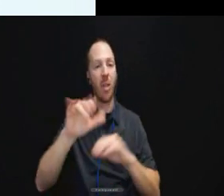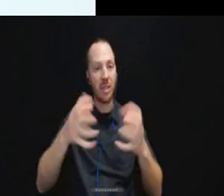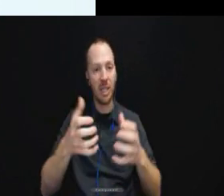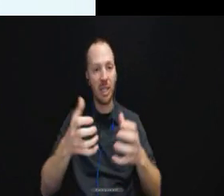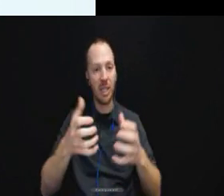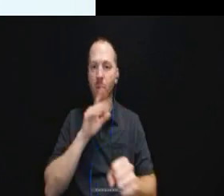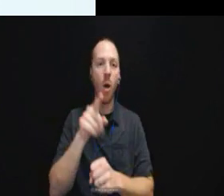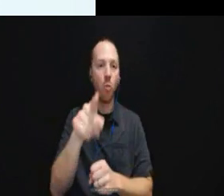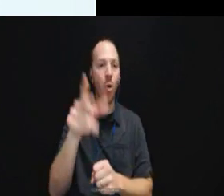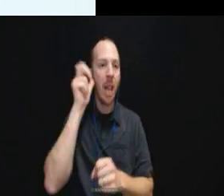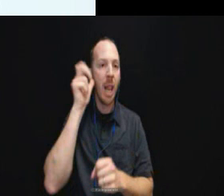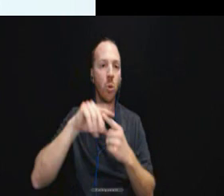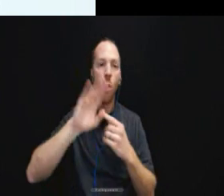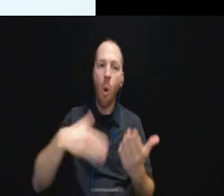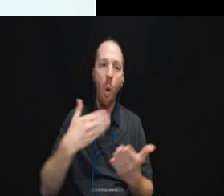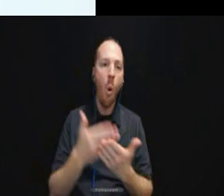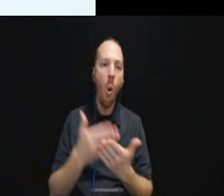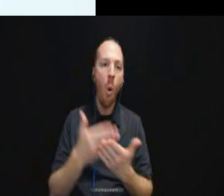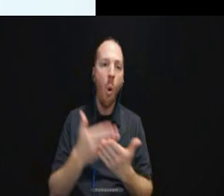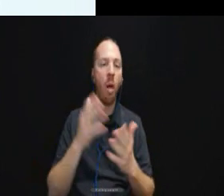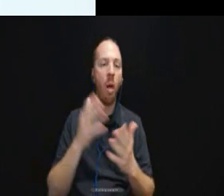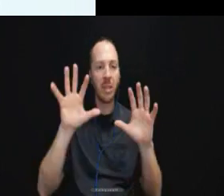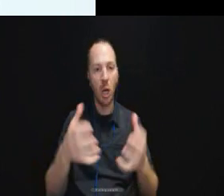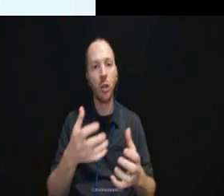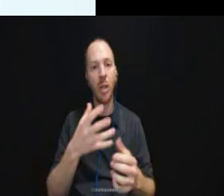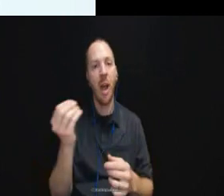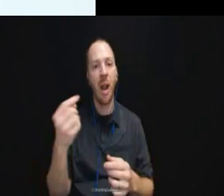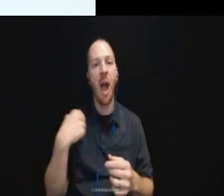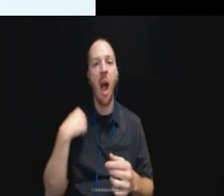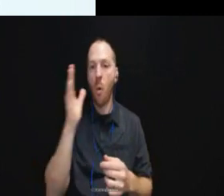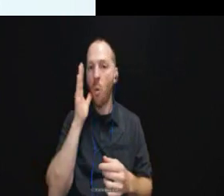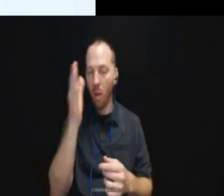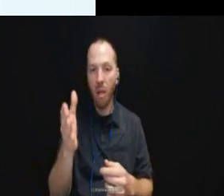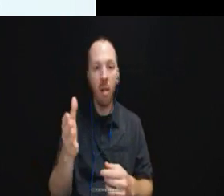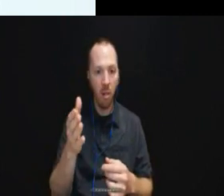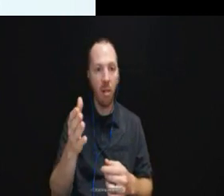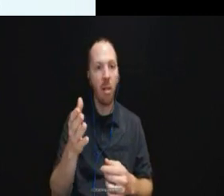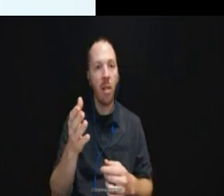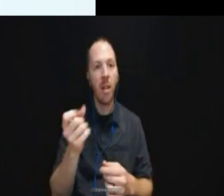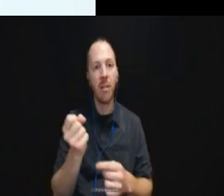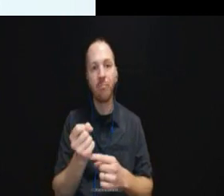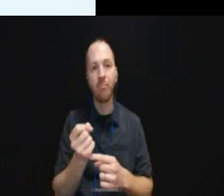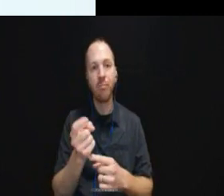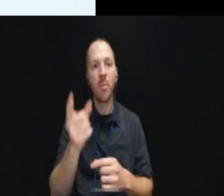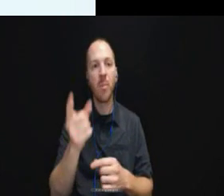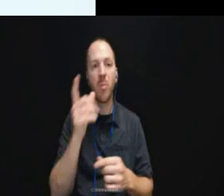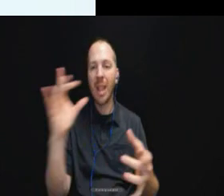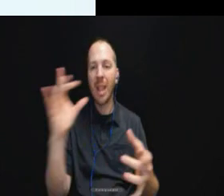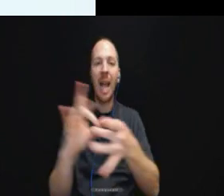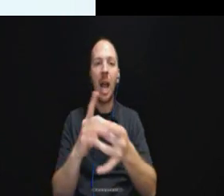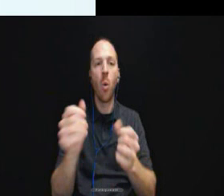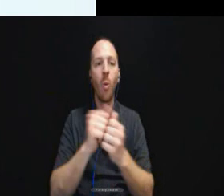And I will get you hooked up with CLE certifications. Okay.